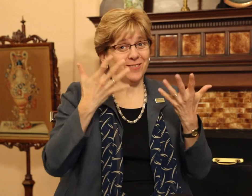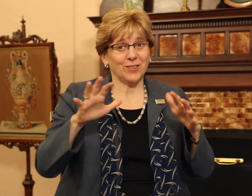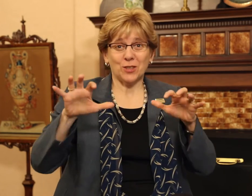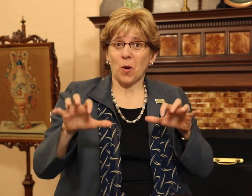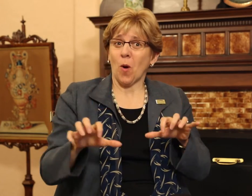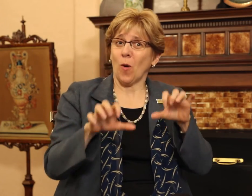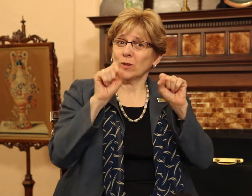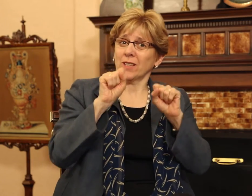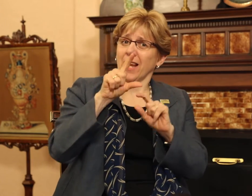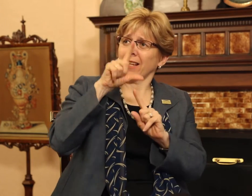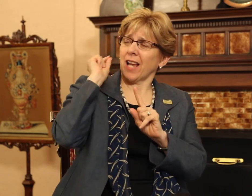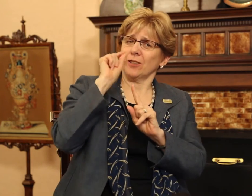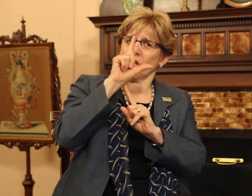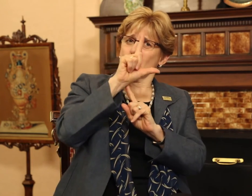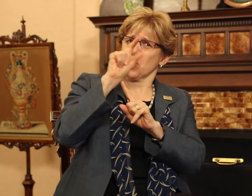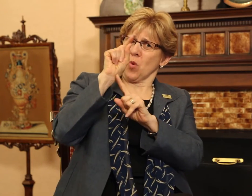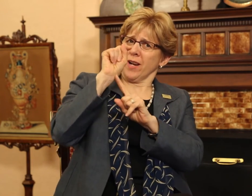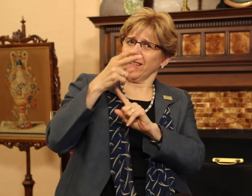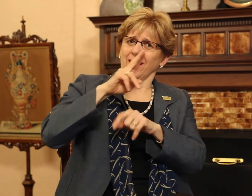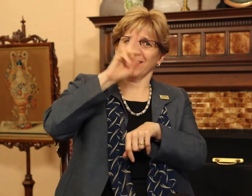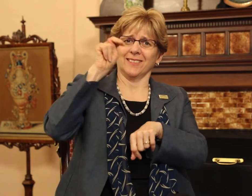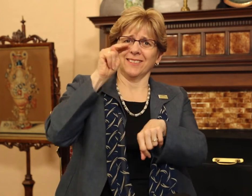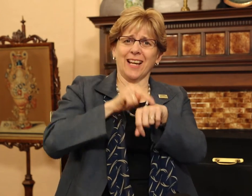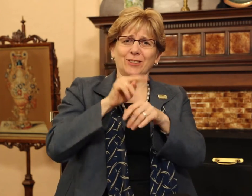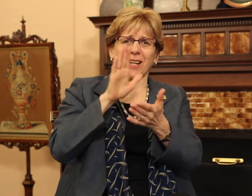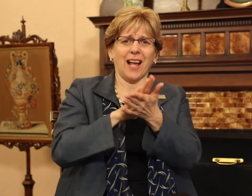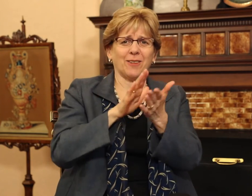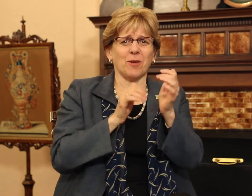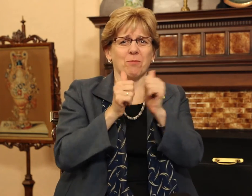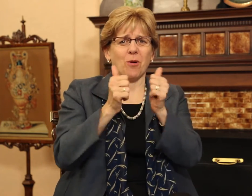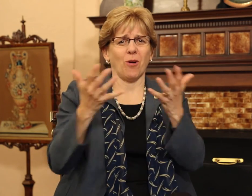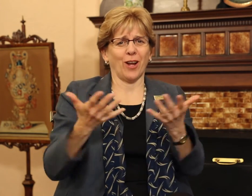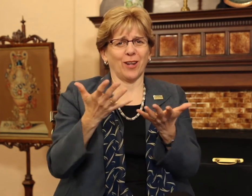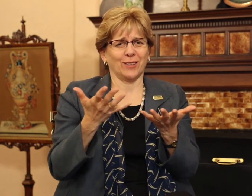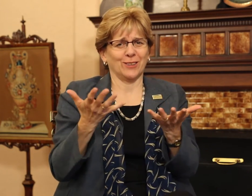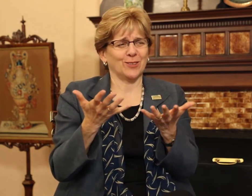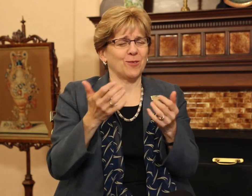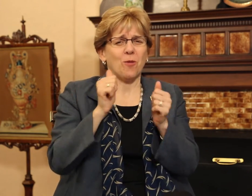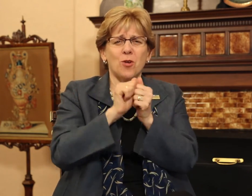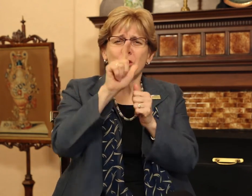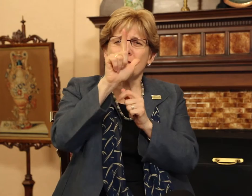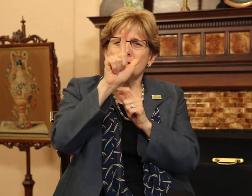we just hosted the 20th National Academic Bowl here at